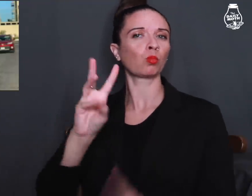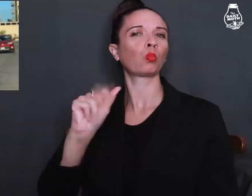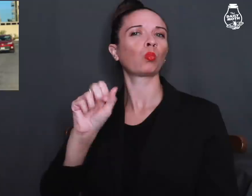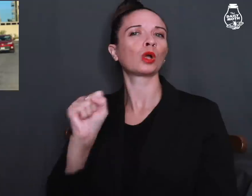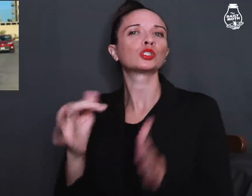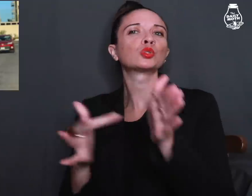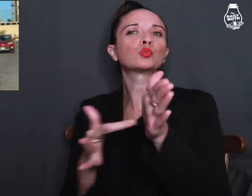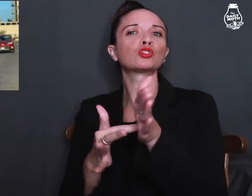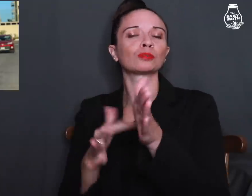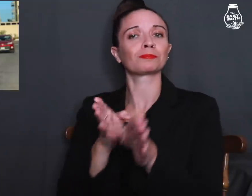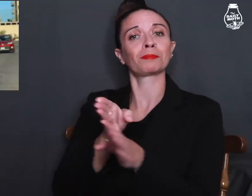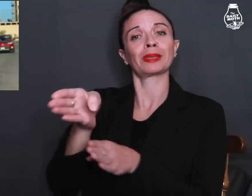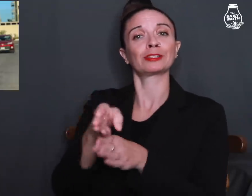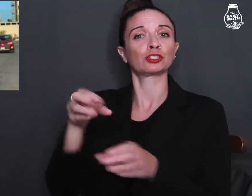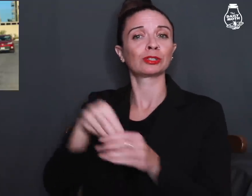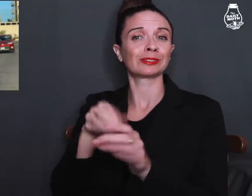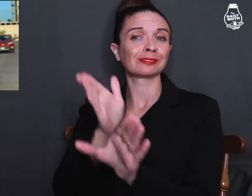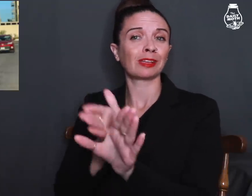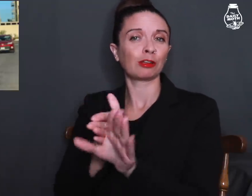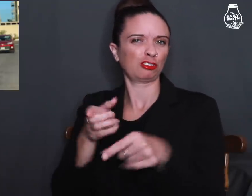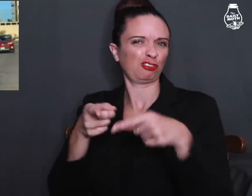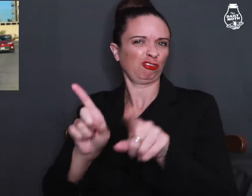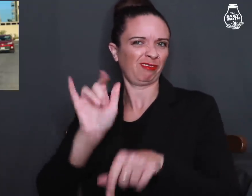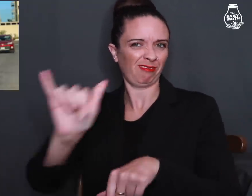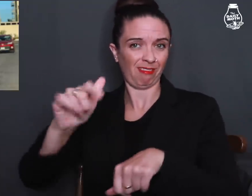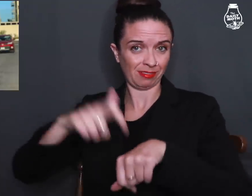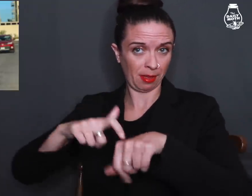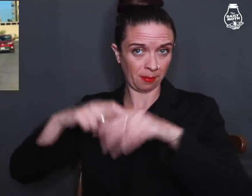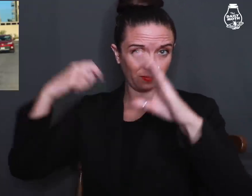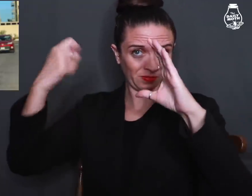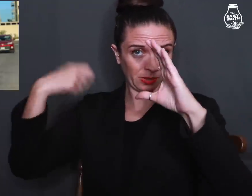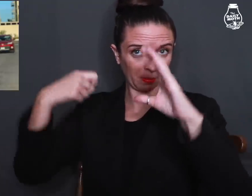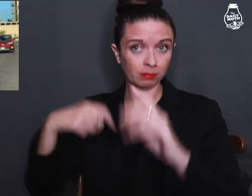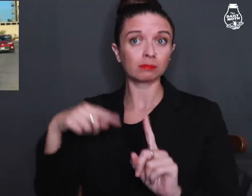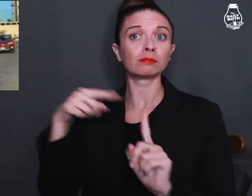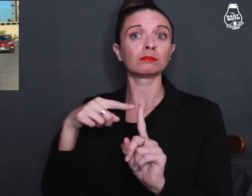was a junior majoring in Psychology during the time of filming.